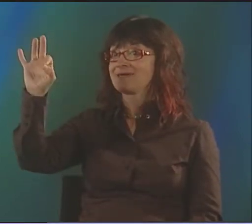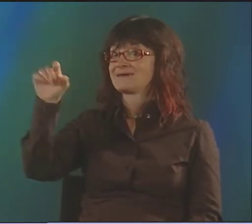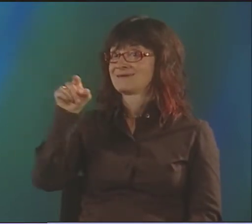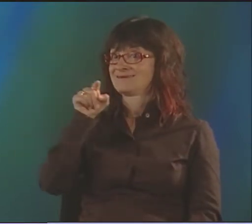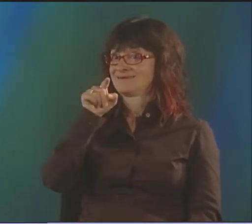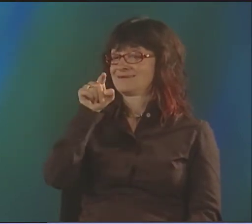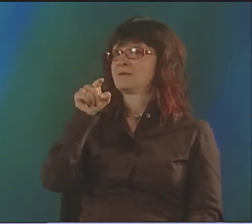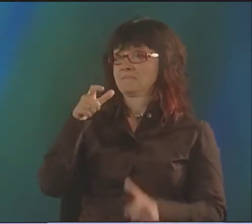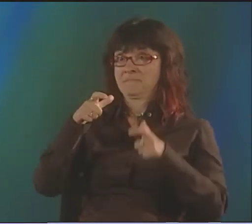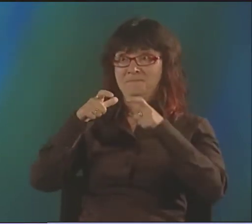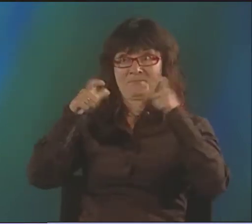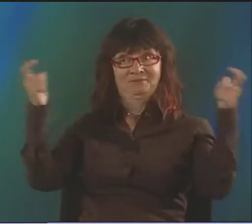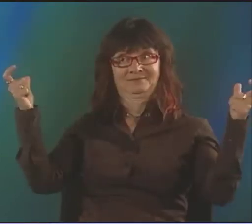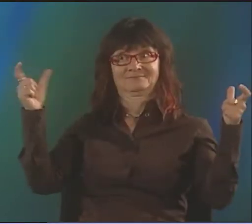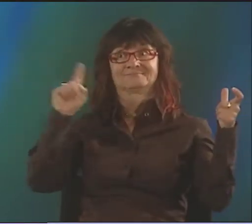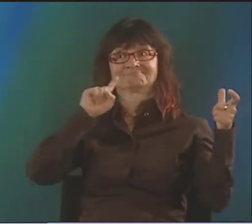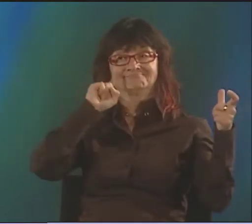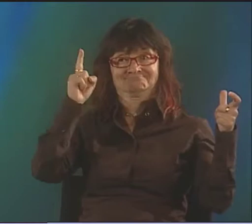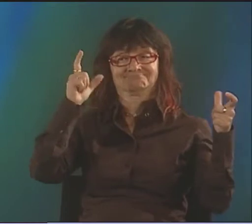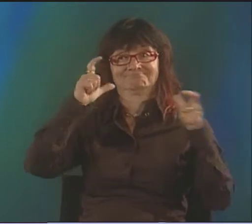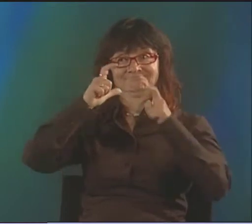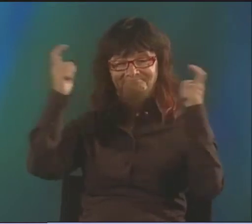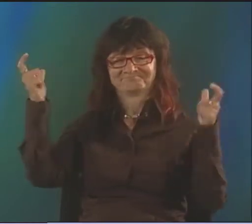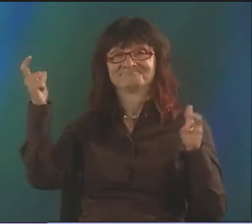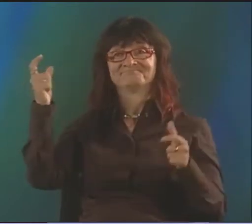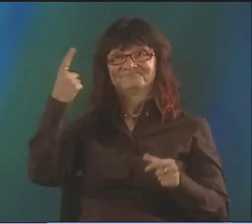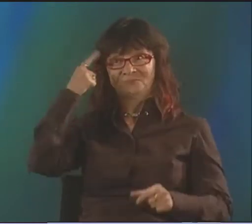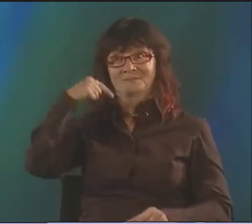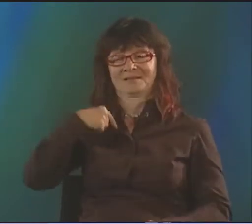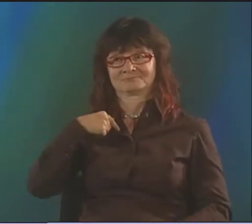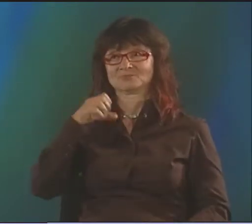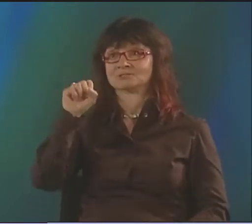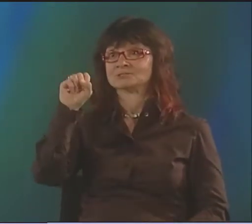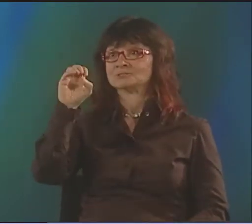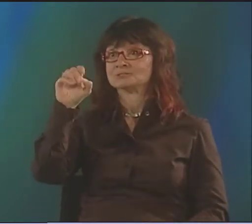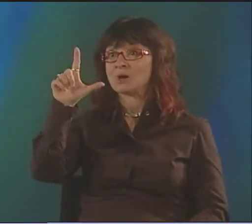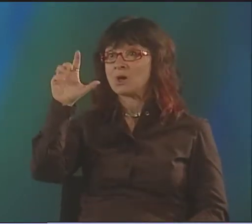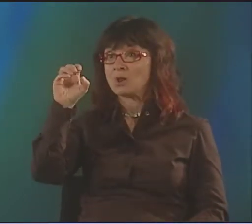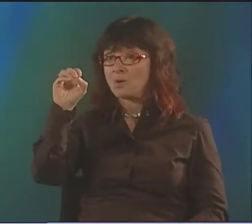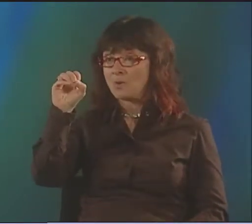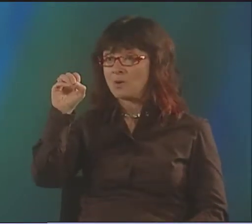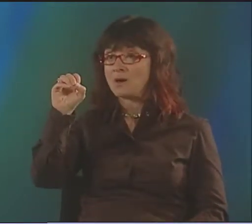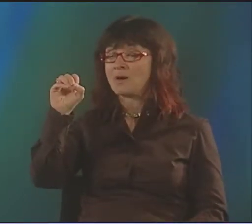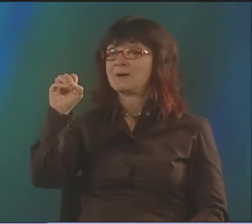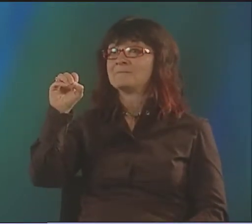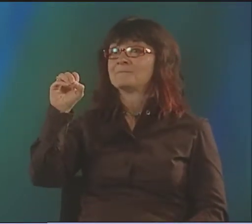I'LL BE PERFORMING IN JANUARY OF 2009, AND IT'S GOING TO BE A REALLY BIG VENUE,